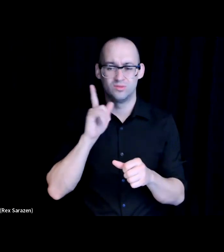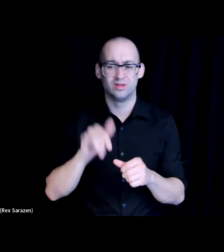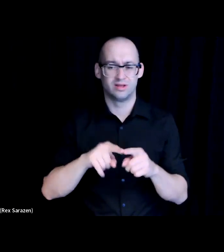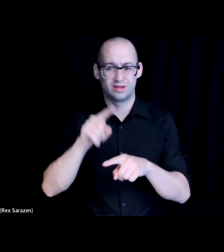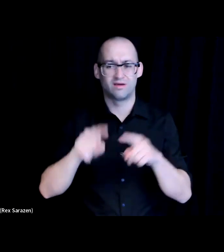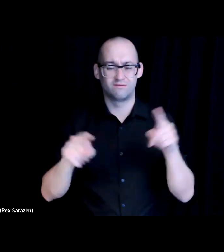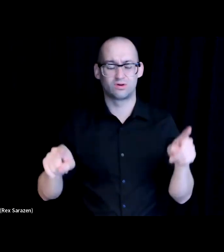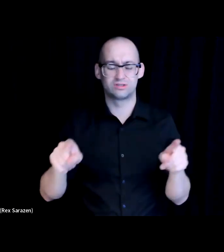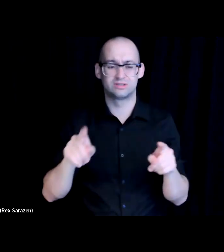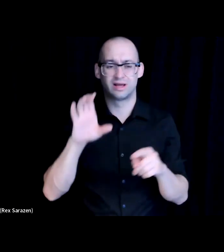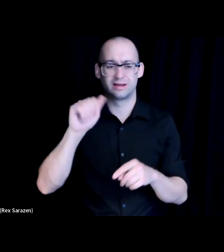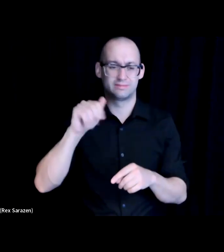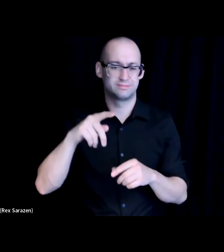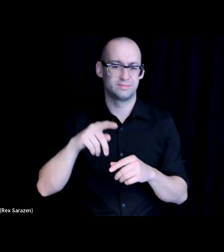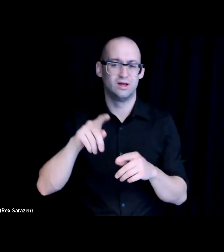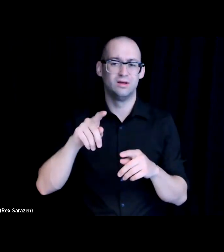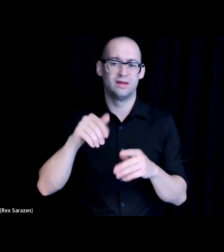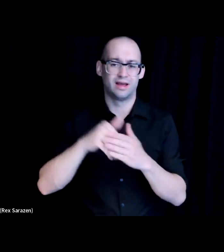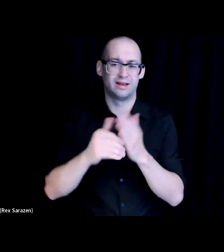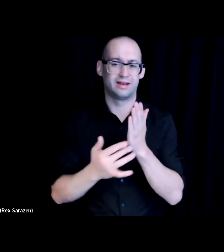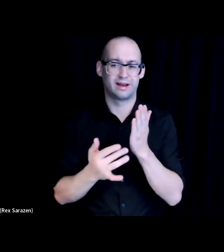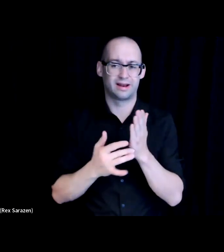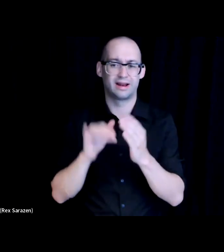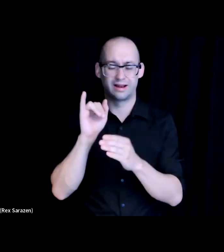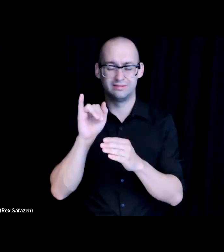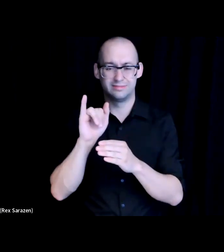So my organization that we need to address that with our register pre-apprenticeship